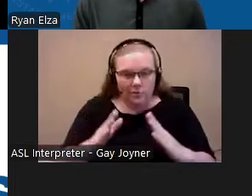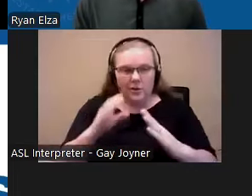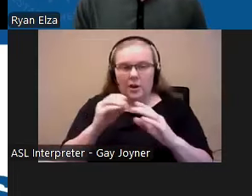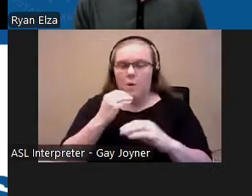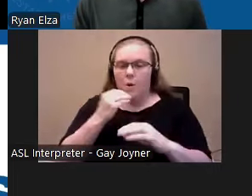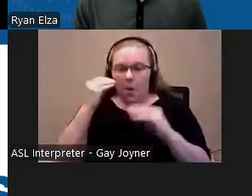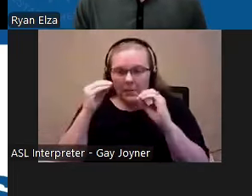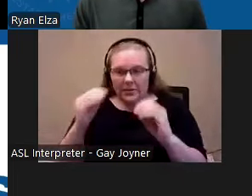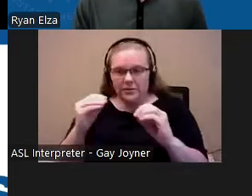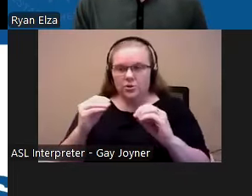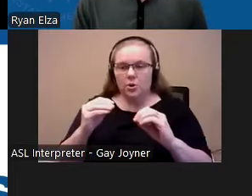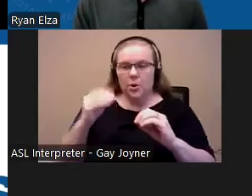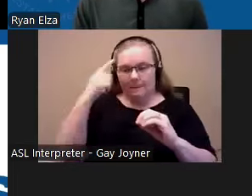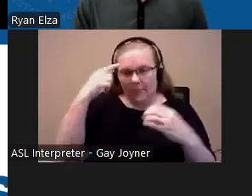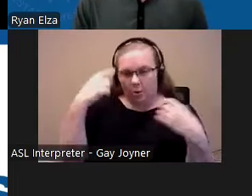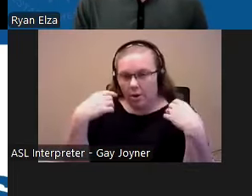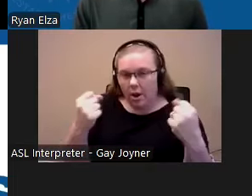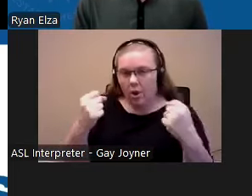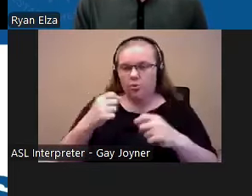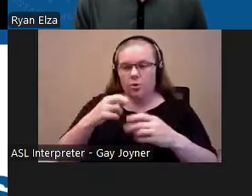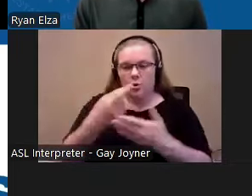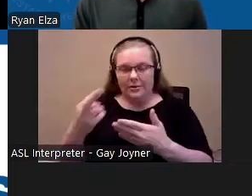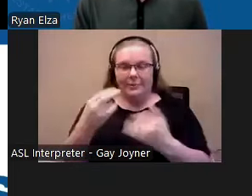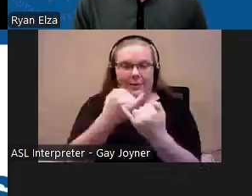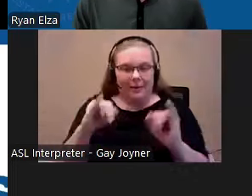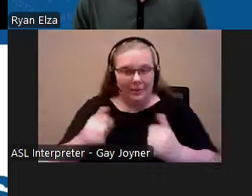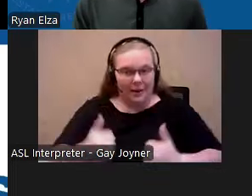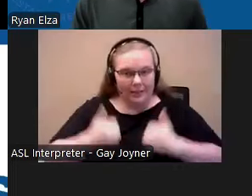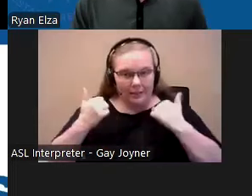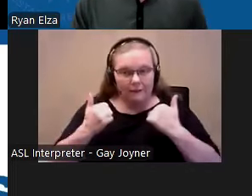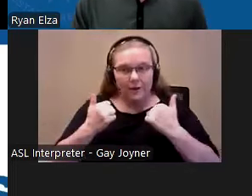healthcare mental health services commitment Living Services and other support services.